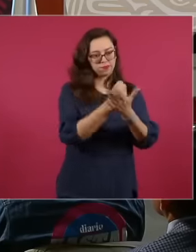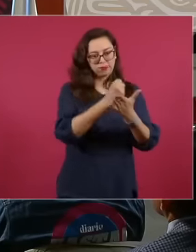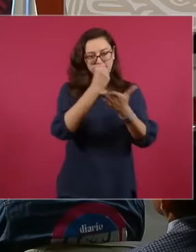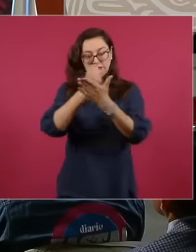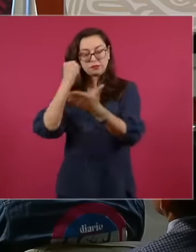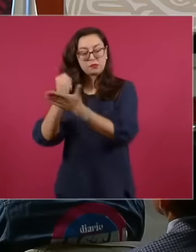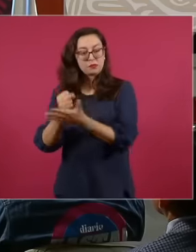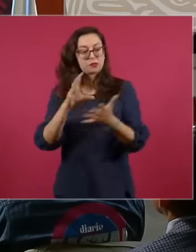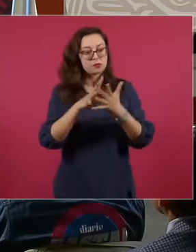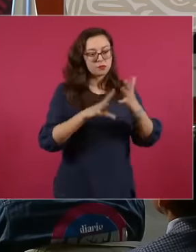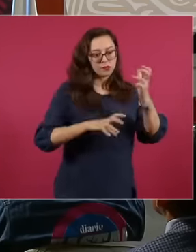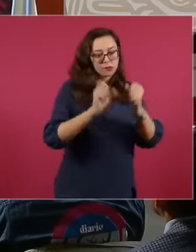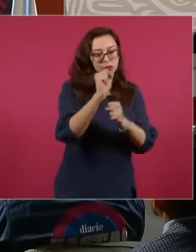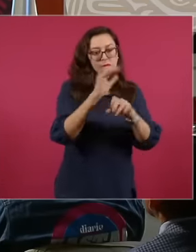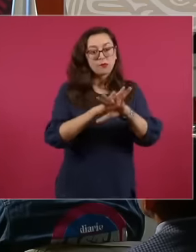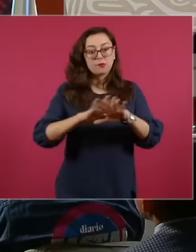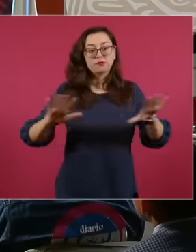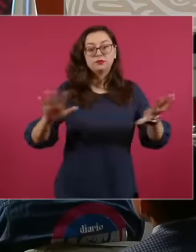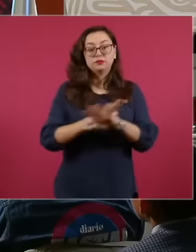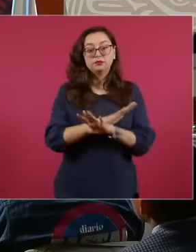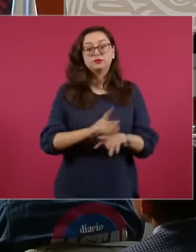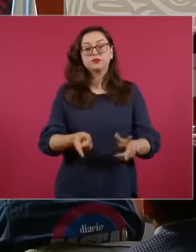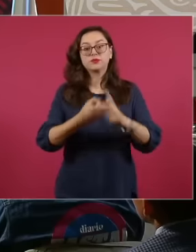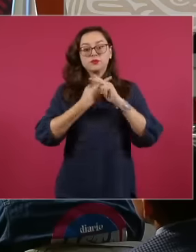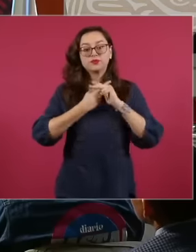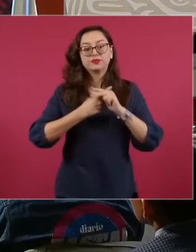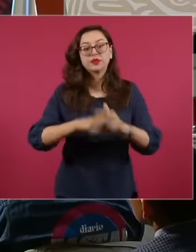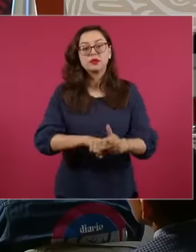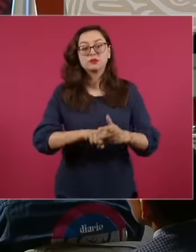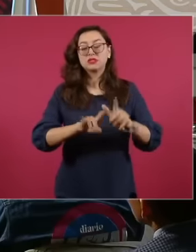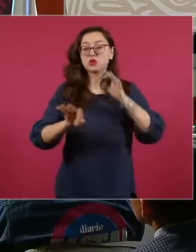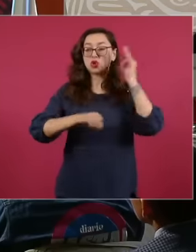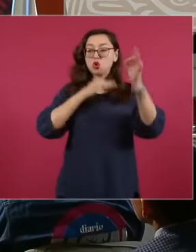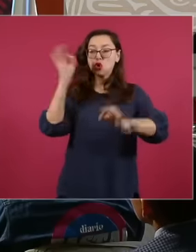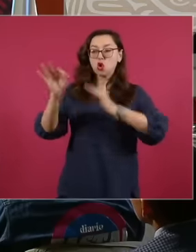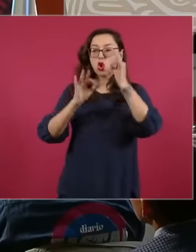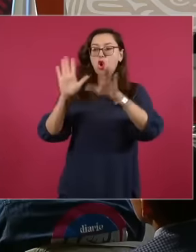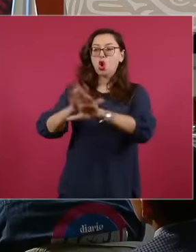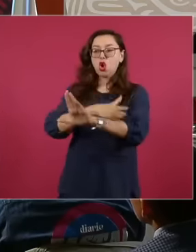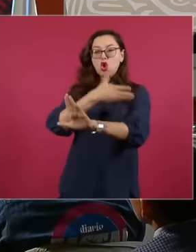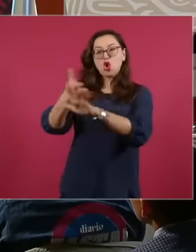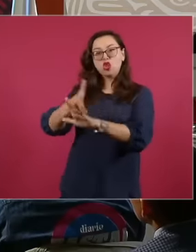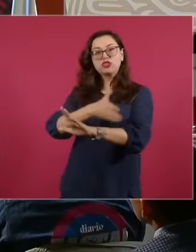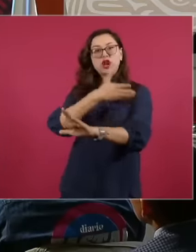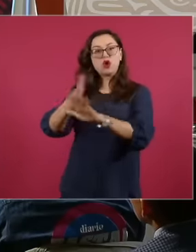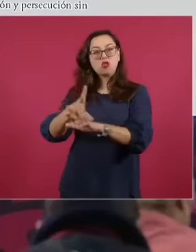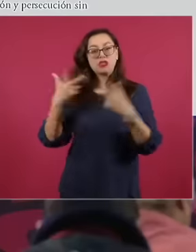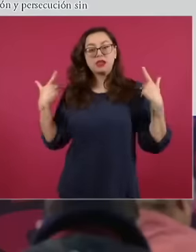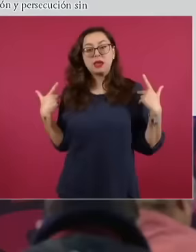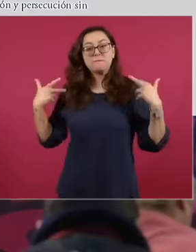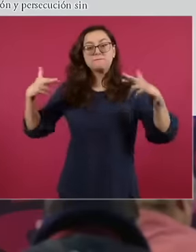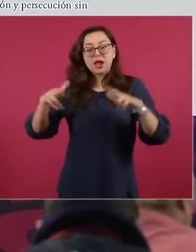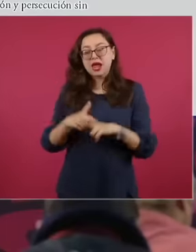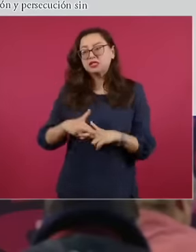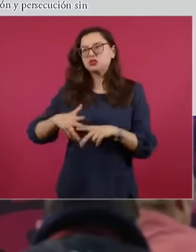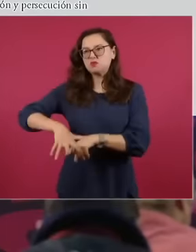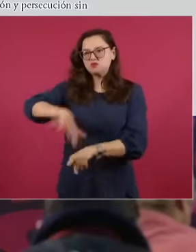And from that moment on, a smear campaign, criminalization and persecution unprecedented